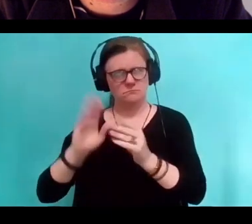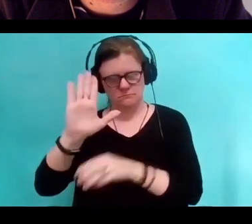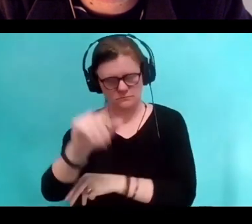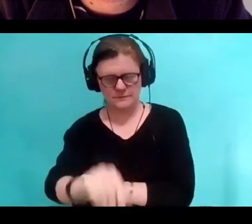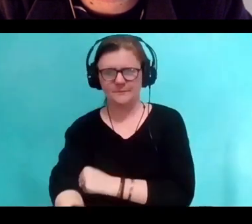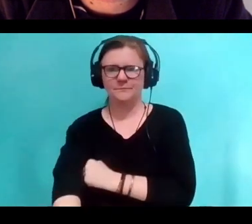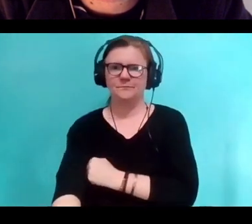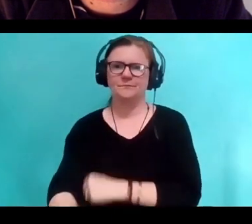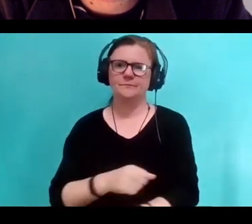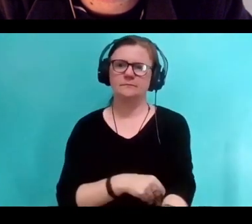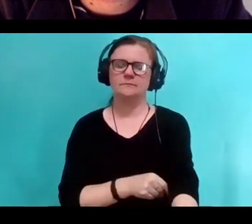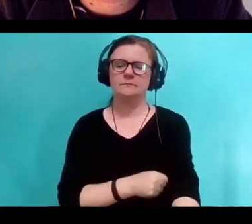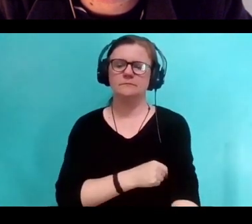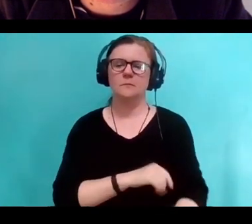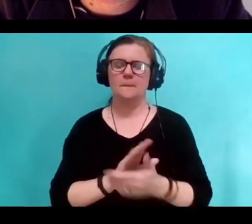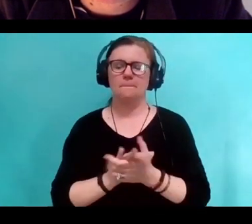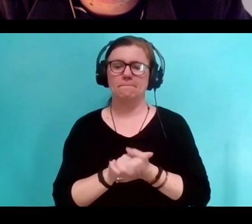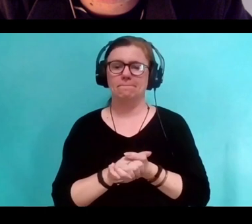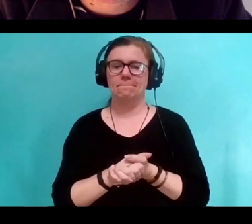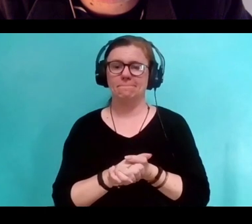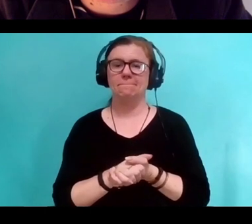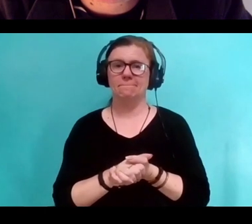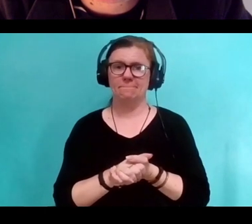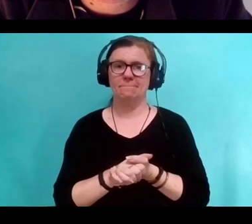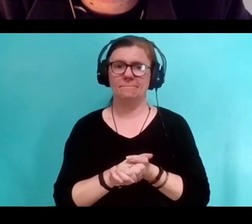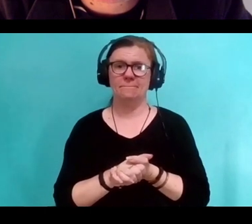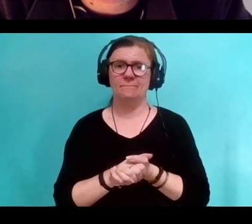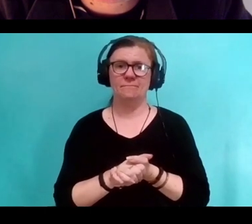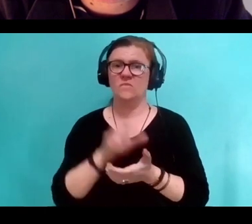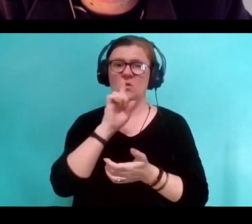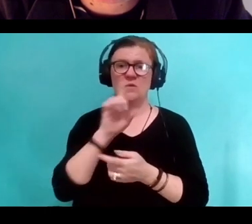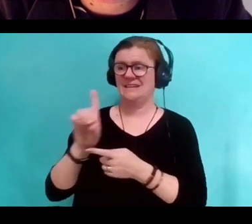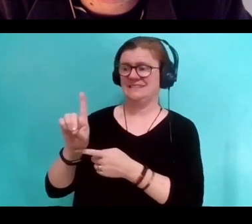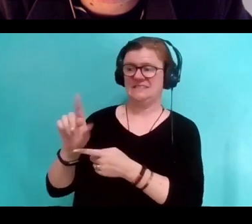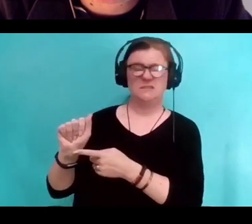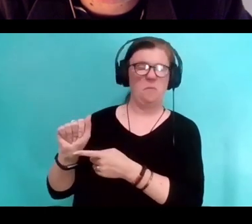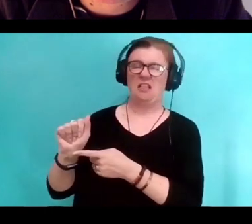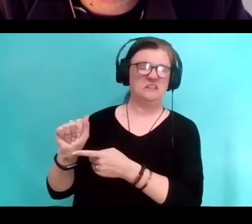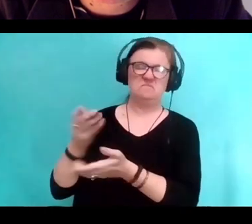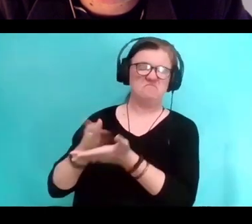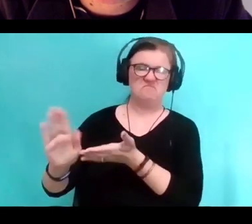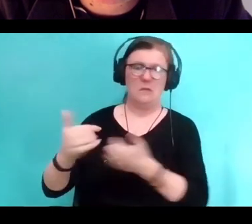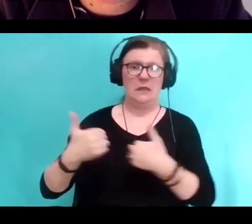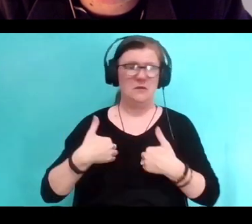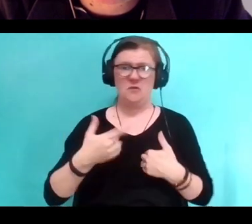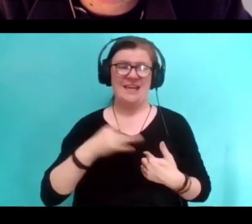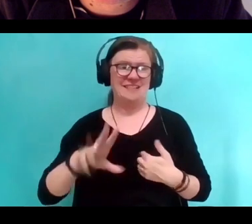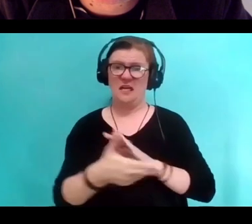I had avoided looking at disability. I disavowed being disabled, that was really successful.